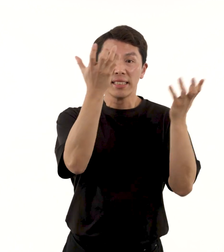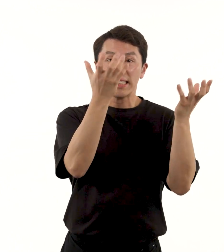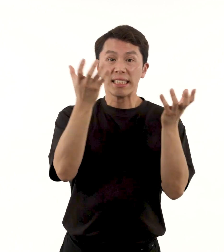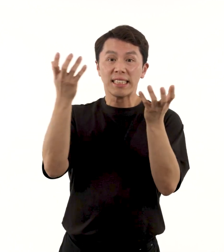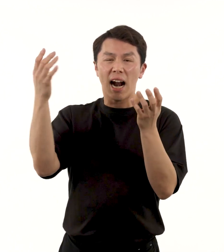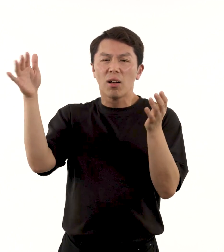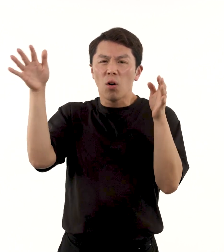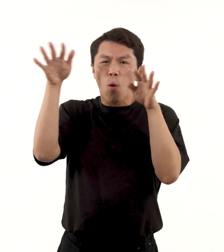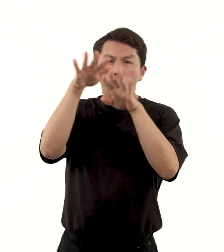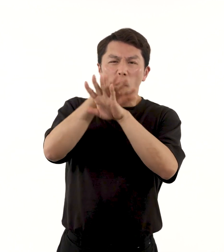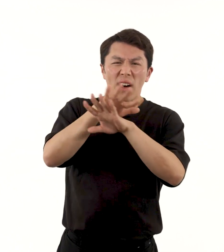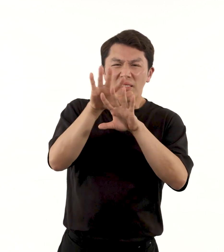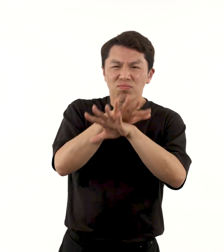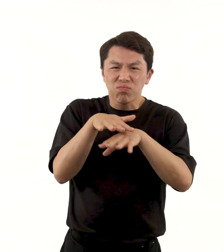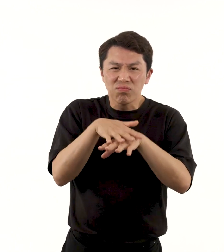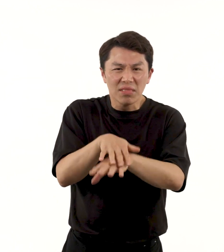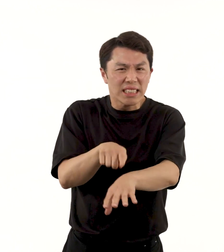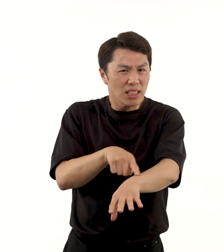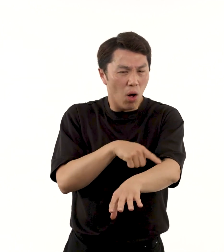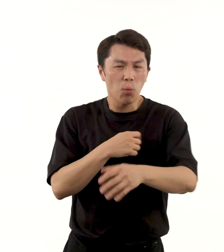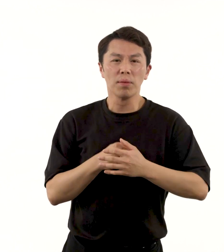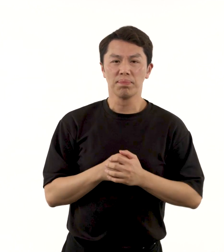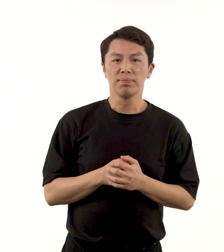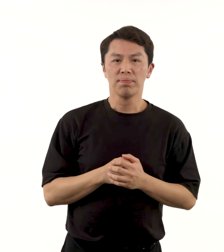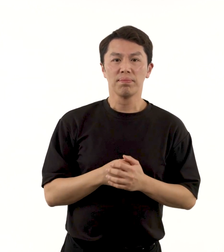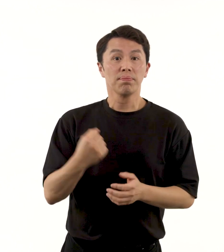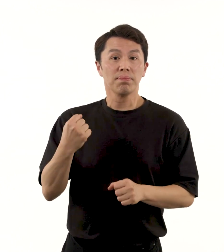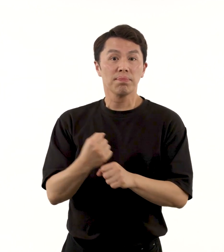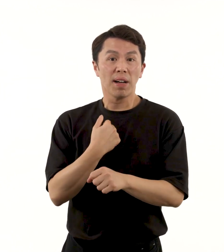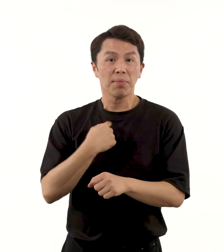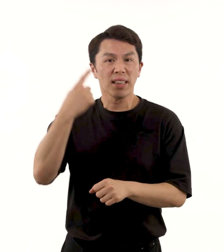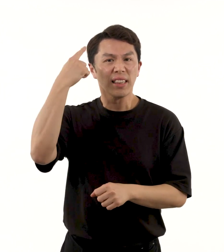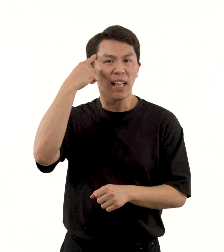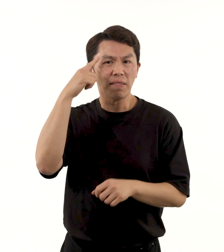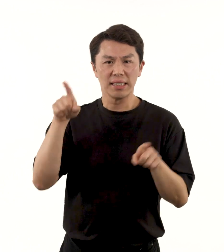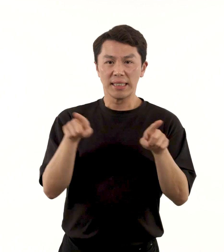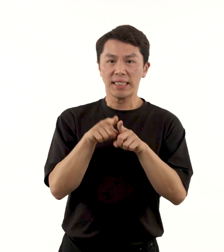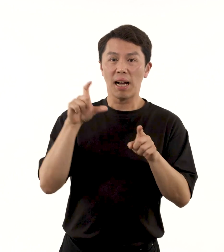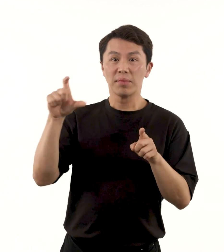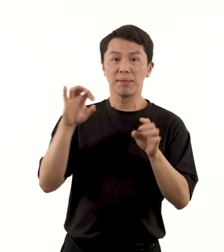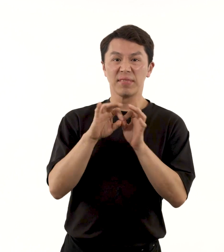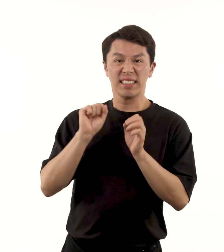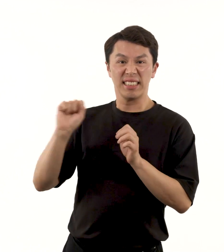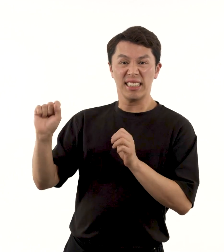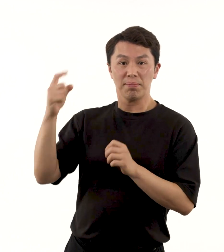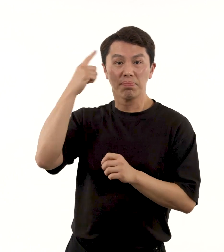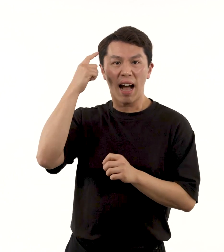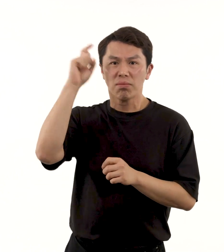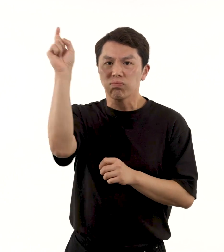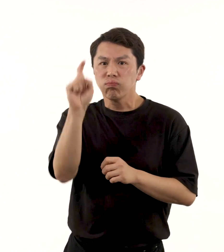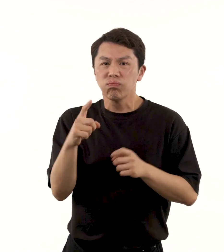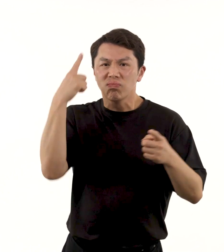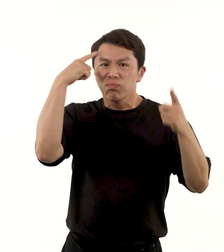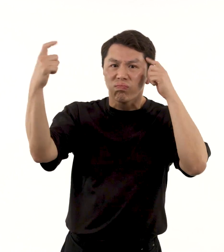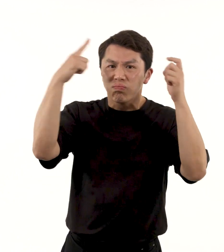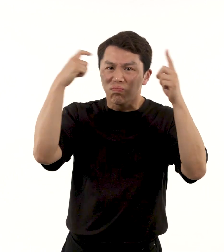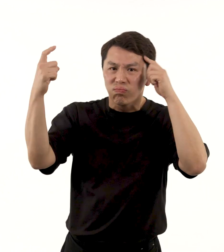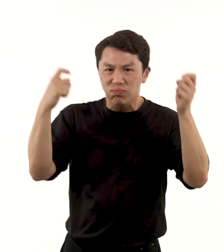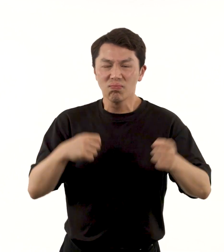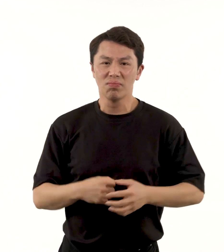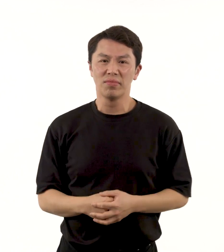the sky and clouds, which I like to think of as a storm of creative ideas emanating from Chris.